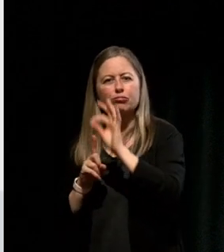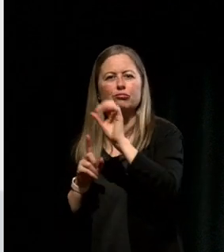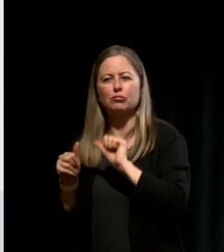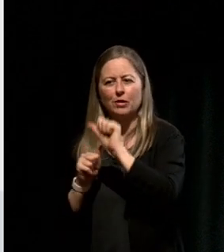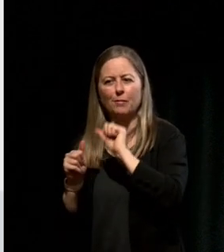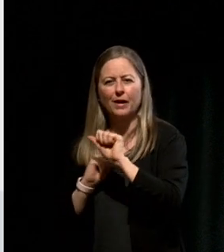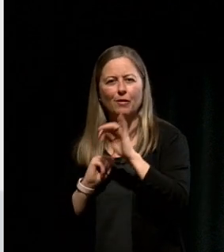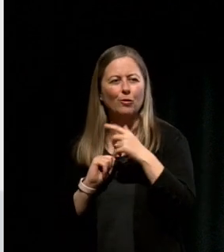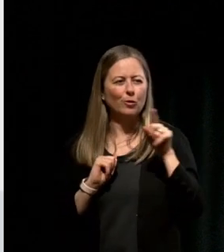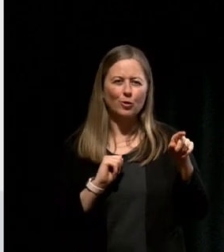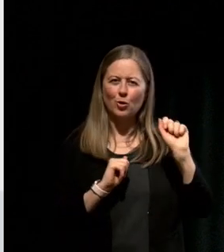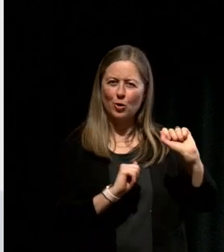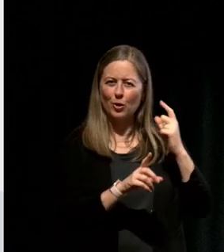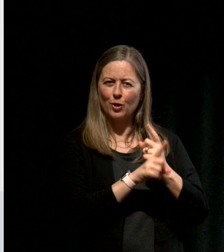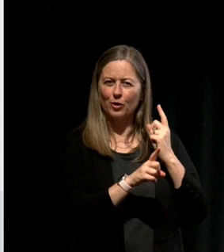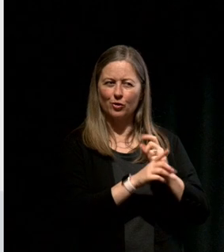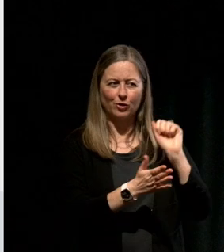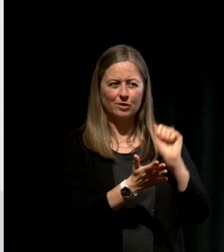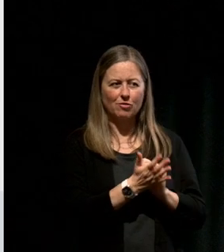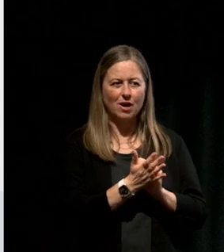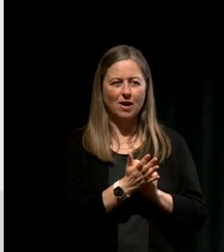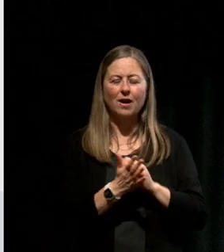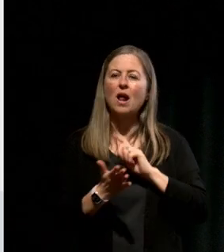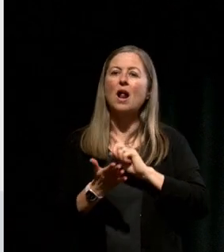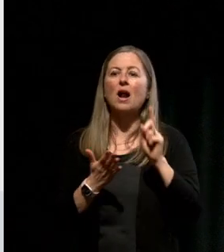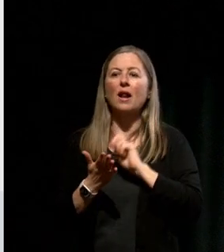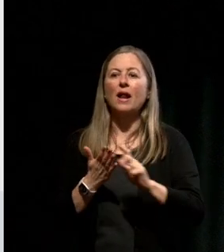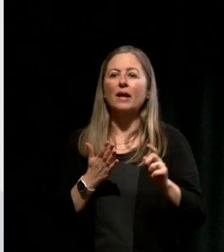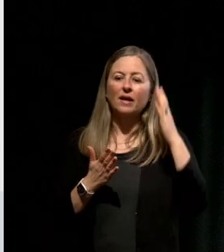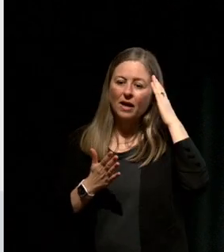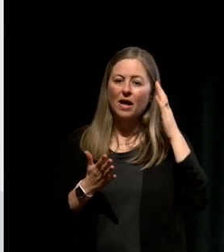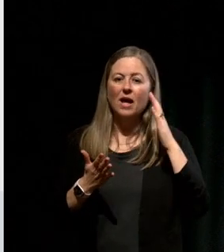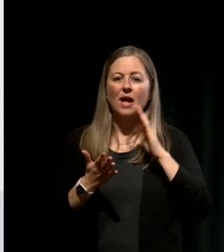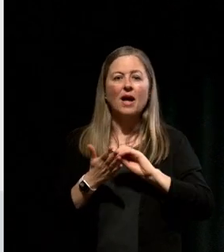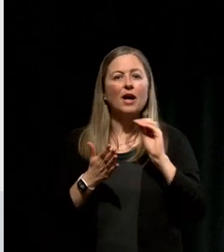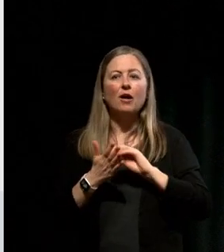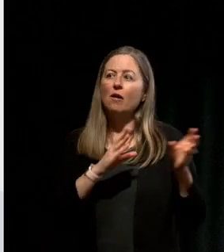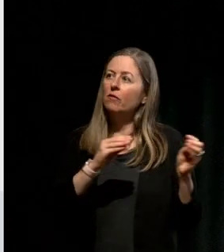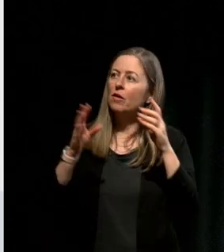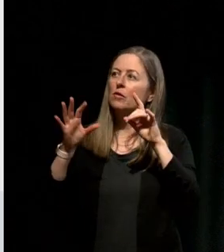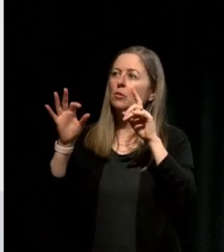And eventually the uni head office moved to Sydney and I was let go.